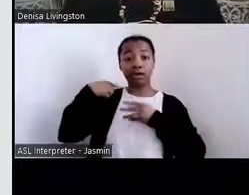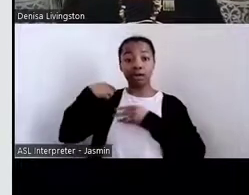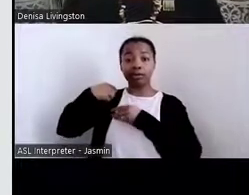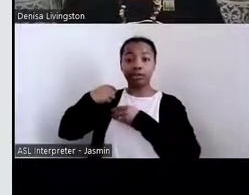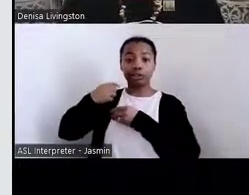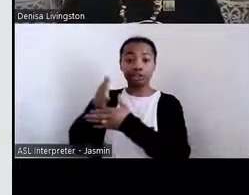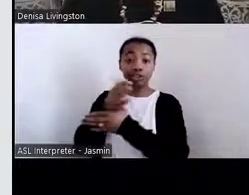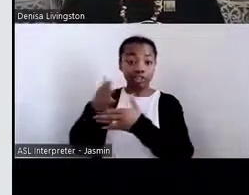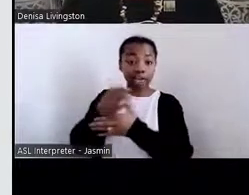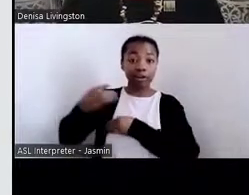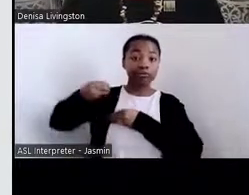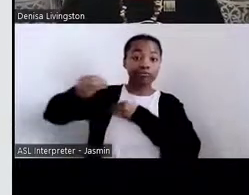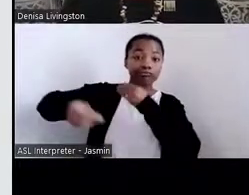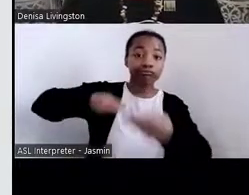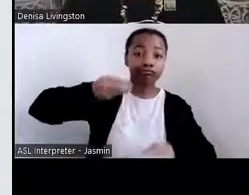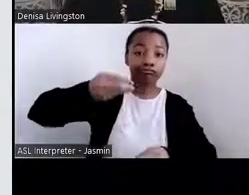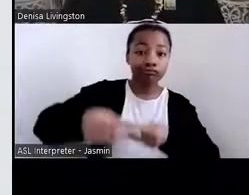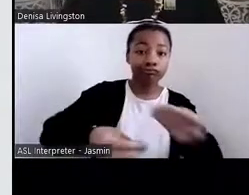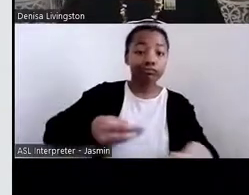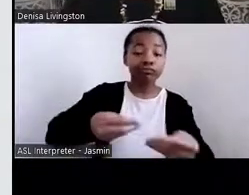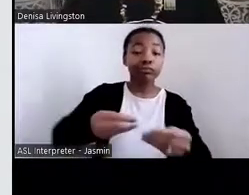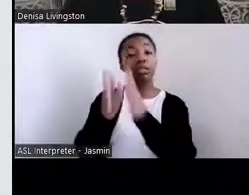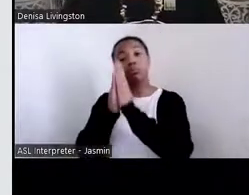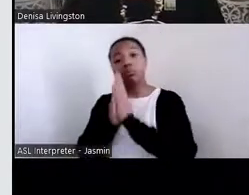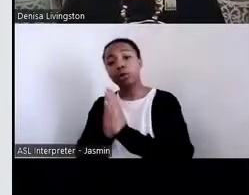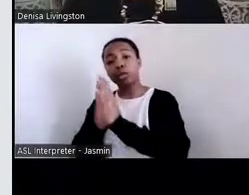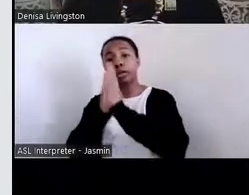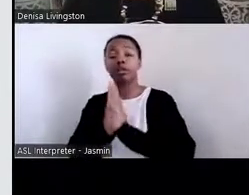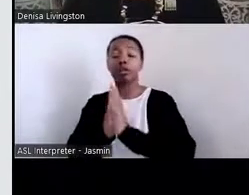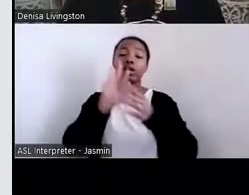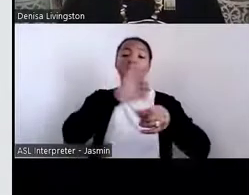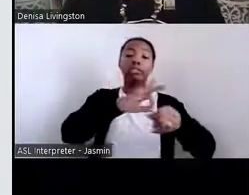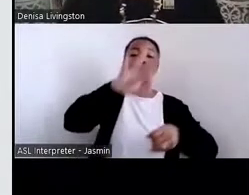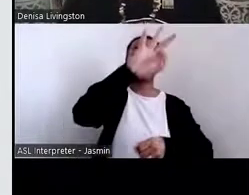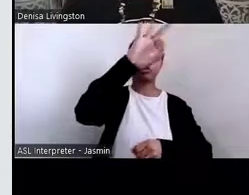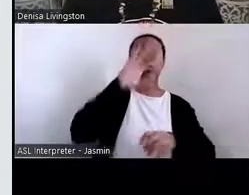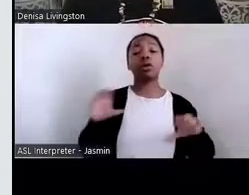actions and activities. And so we need to really be mindful as we move forward